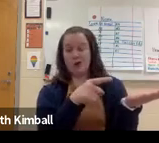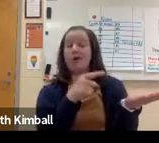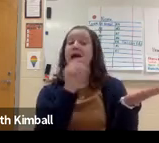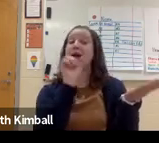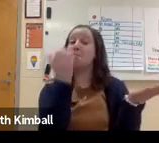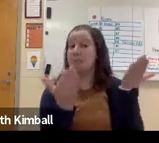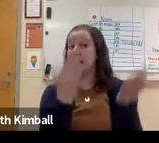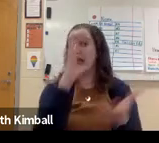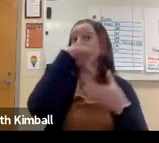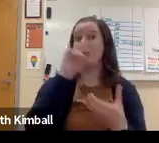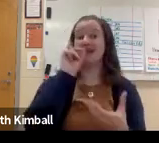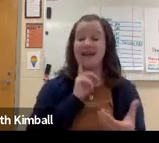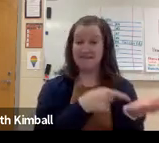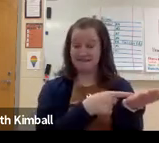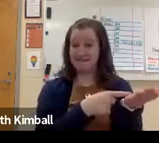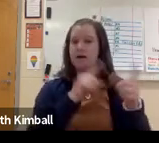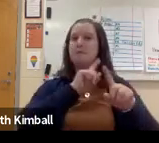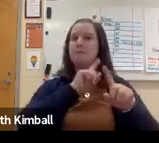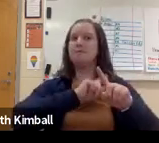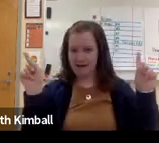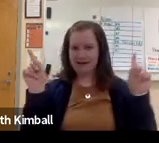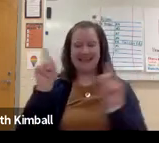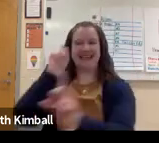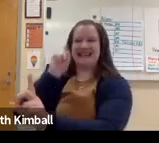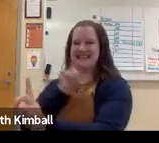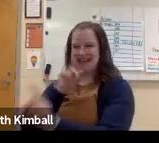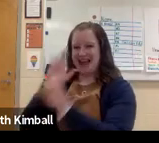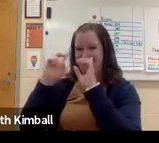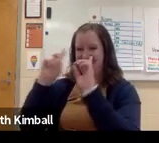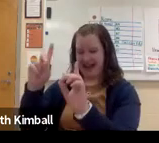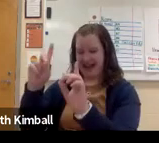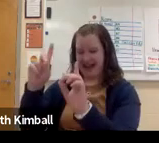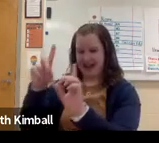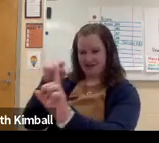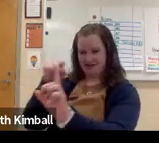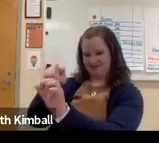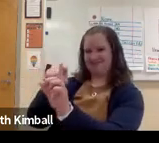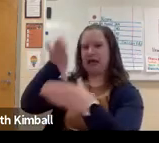But special ed is taught in all schools, and it may include a piece of Deaf education.